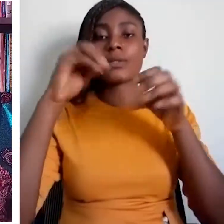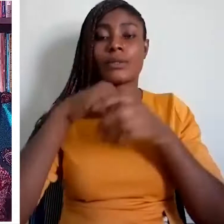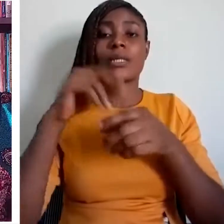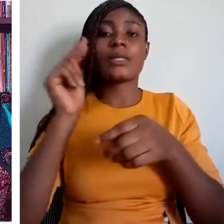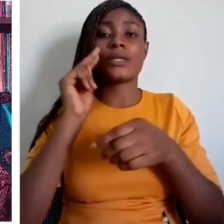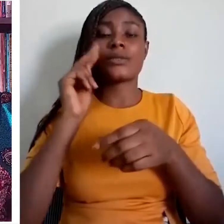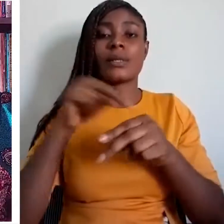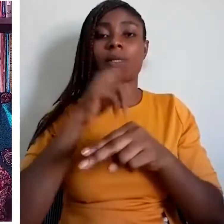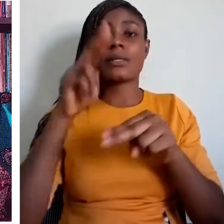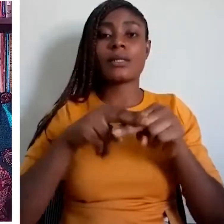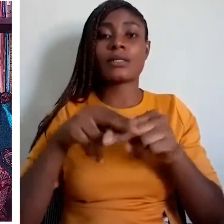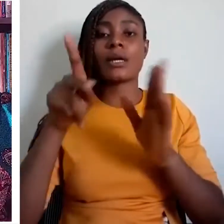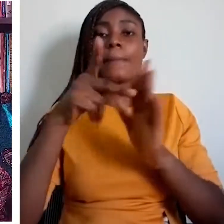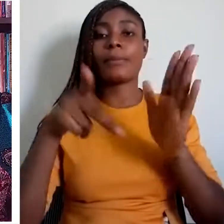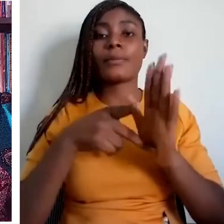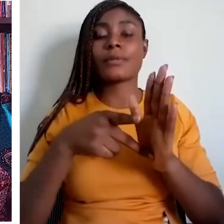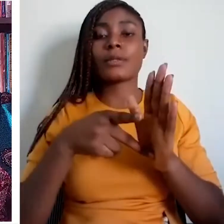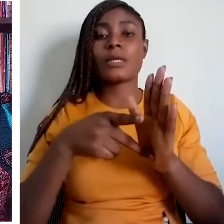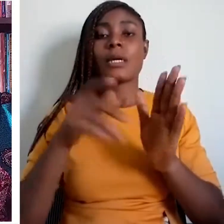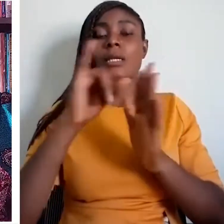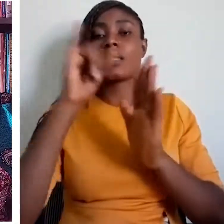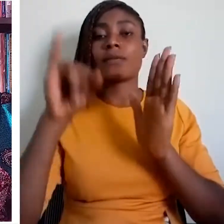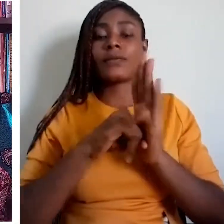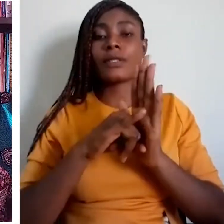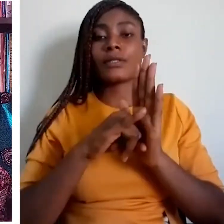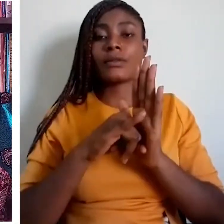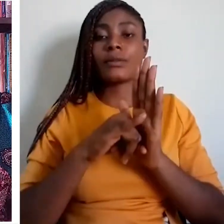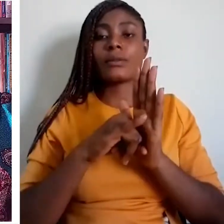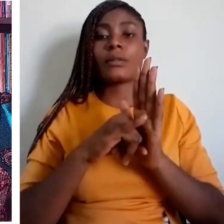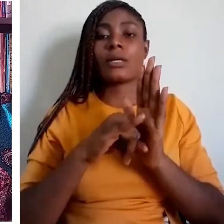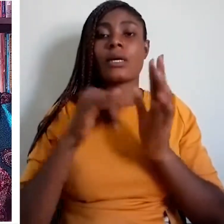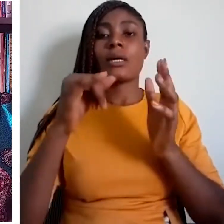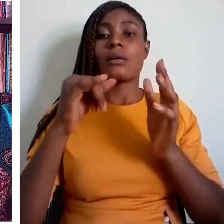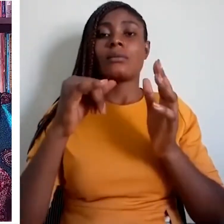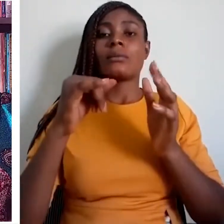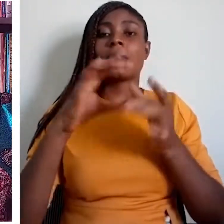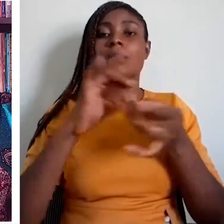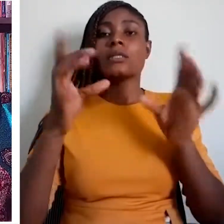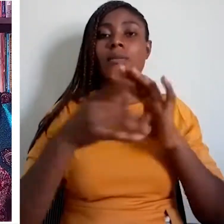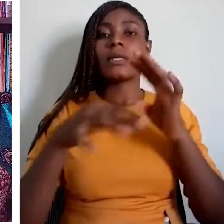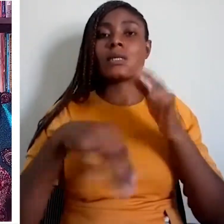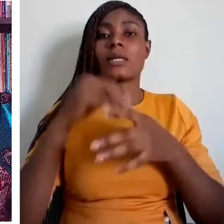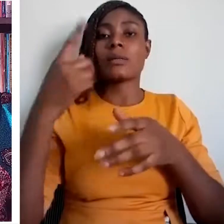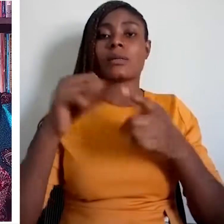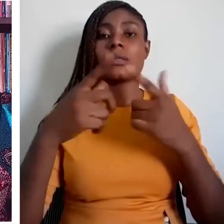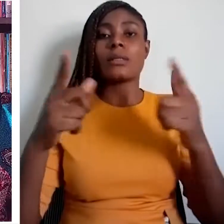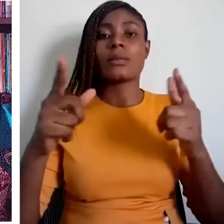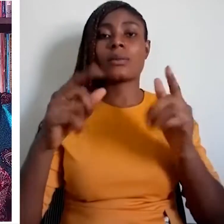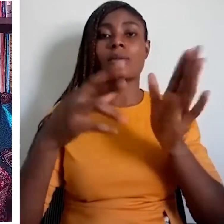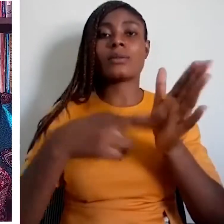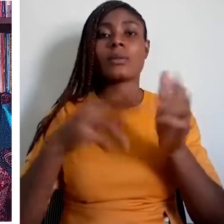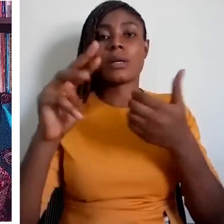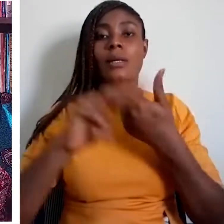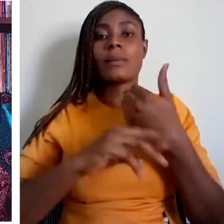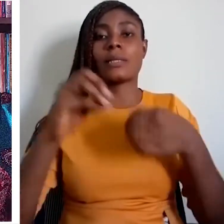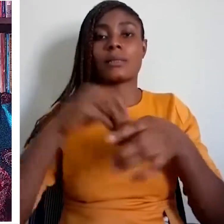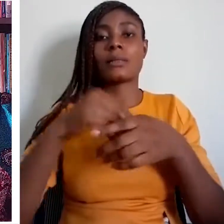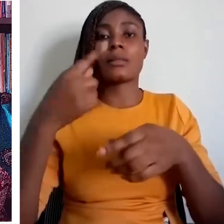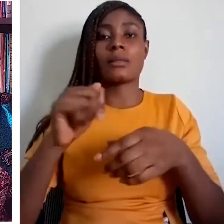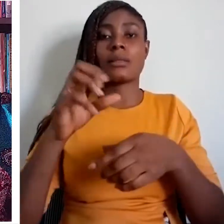Its Constitution establishes in concrete terms multilingualism as a fundamental right to all its citizens, by providing for 11 official languages. This is further supported by a language bill since 2011 and a Pan South African Language Board (PANSALB), which is has the responsibility to promote and create the correct conditions for the growth and use of not only the all the official languages, but all the other languages. Majority of the indigenous languages of Africa are minority languages. We will therefore explore the linguistic rights of these languages.